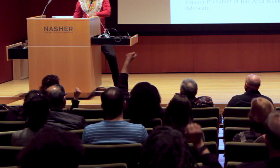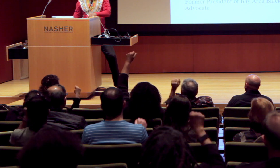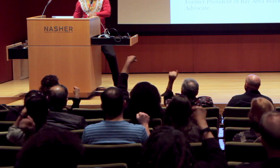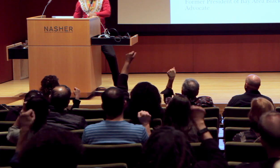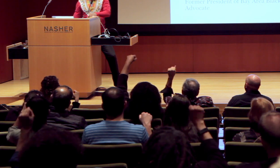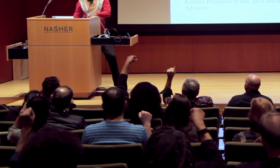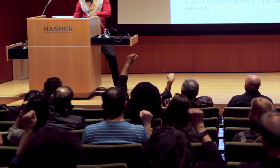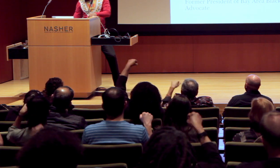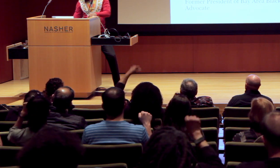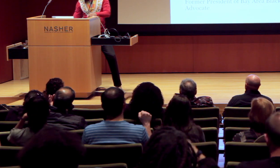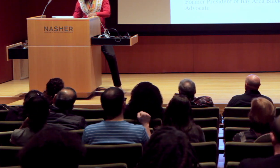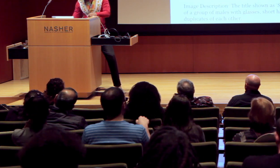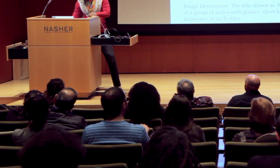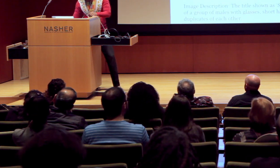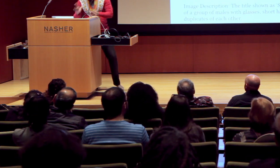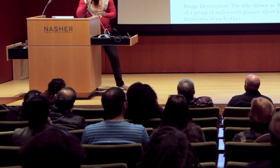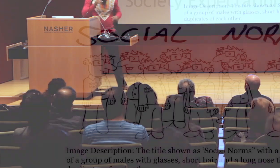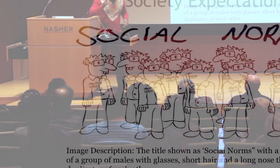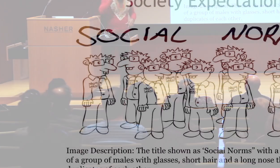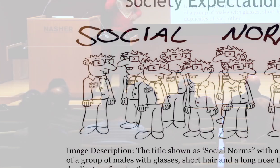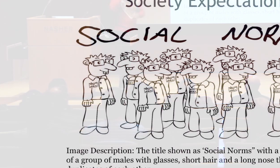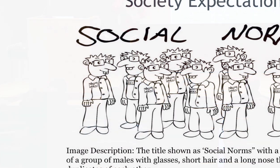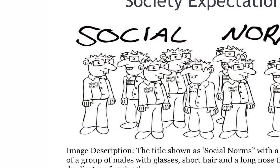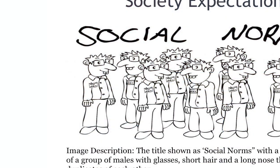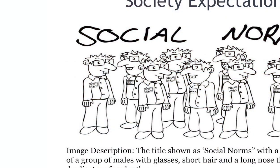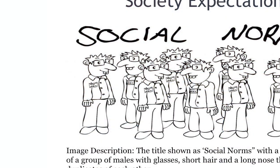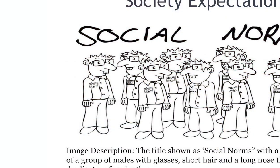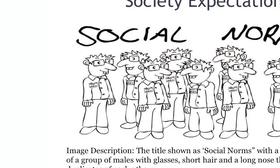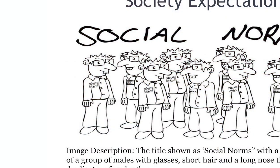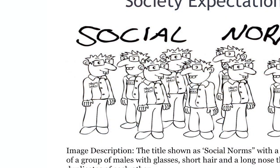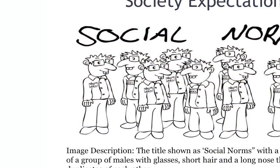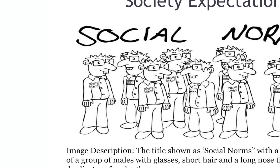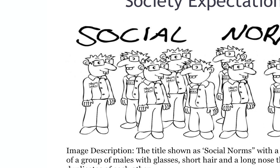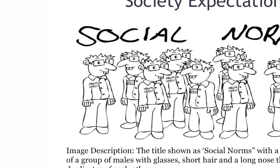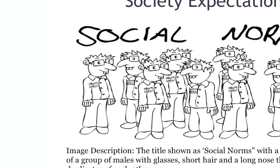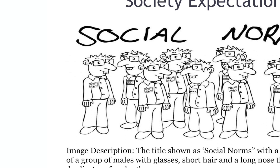There we go.